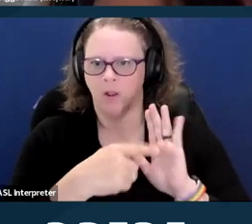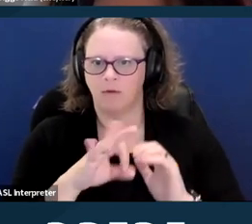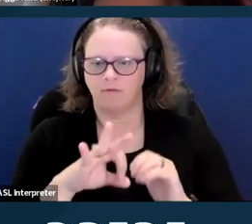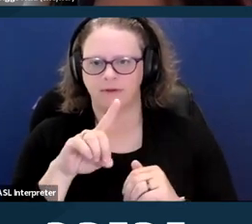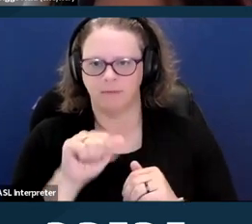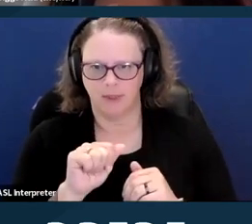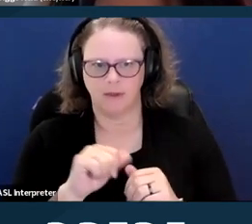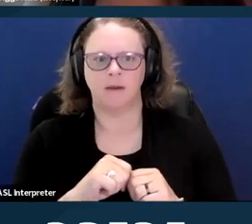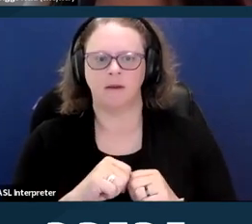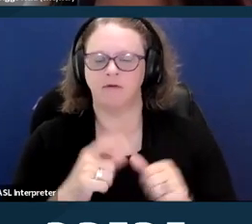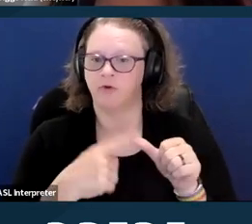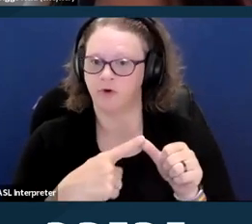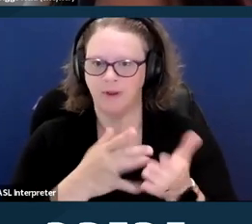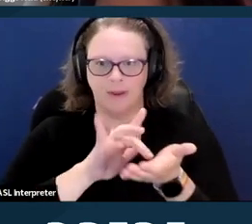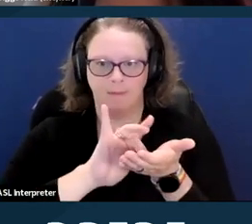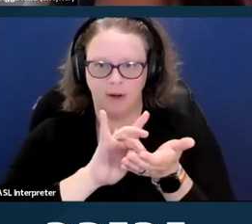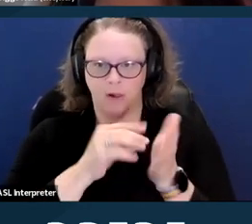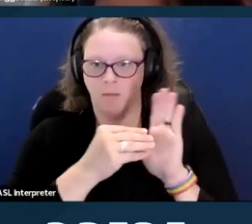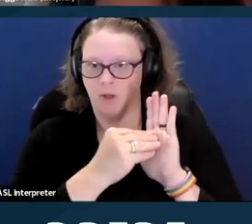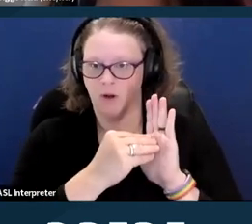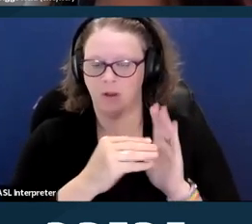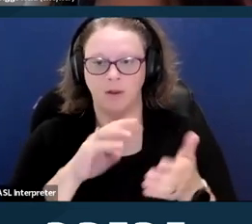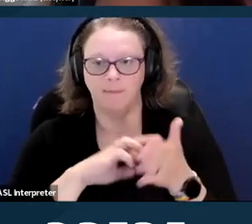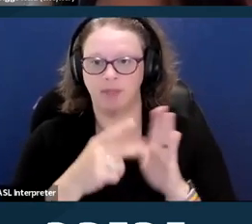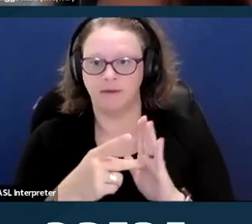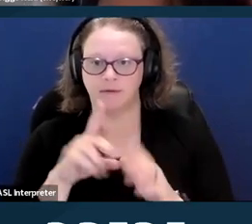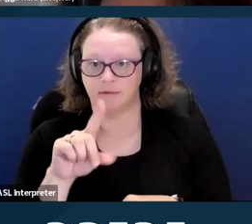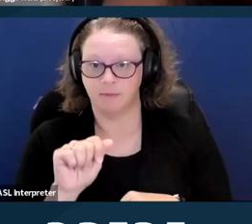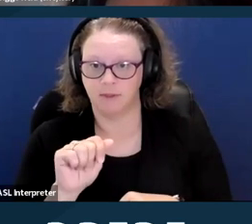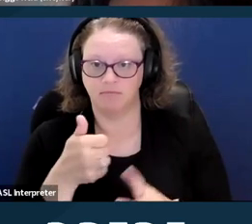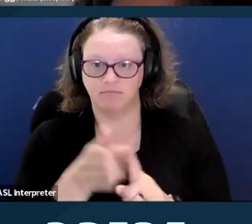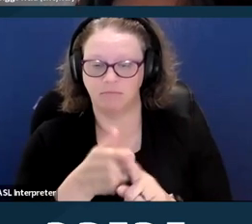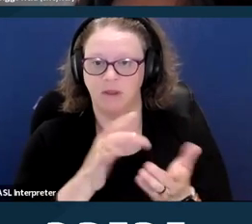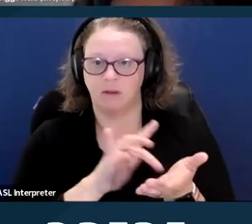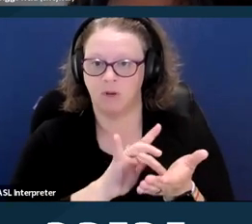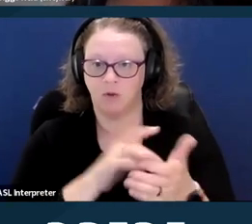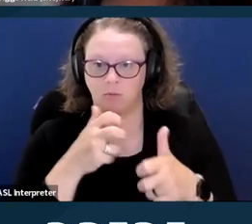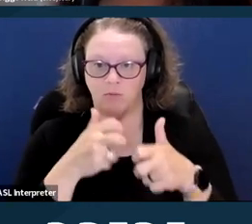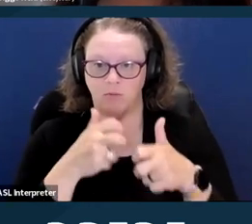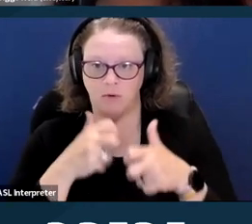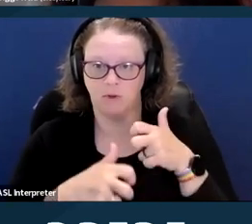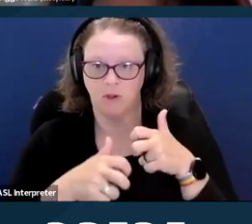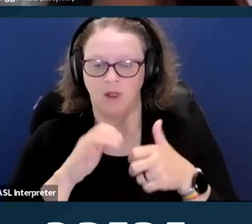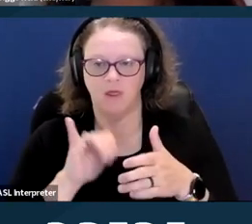This has disability is a medical problem that would be treated as other medical problems